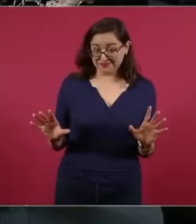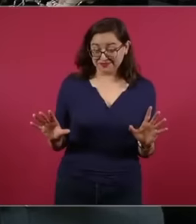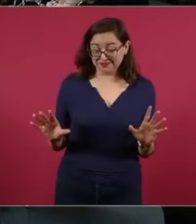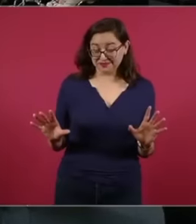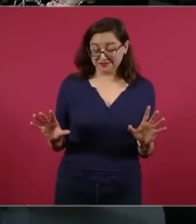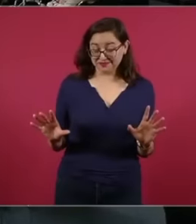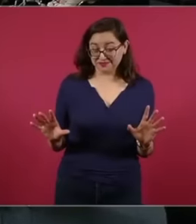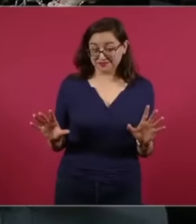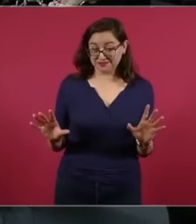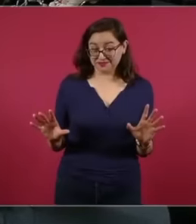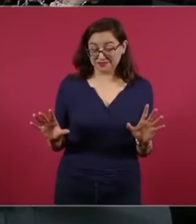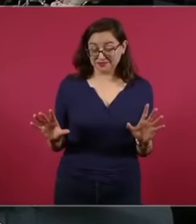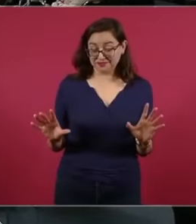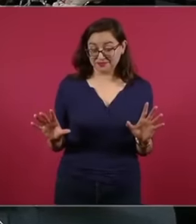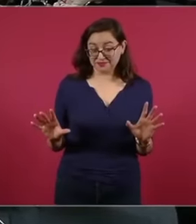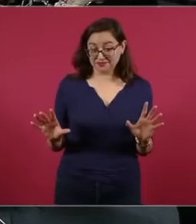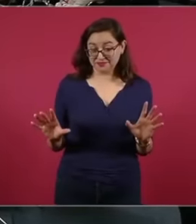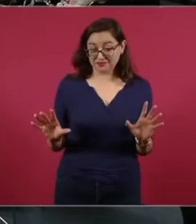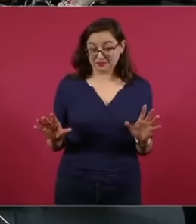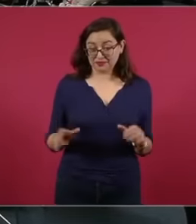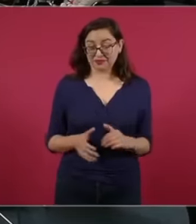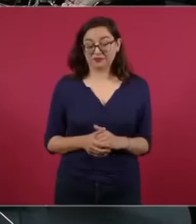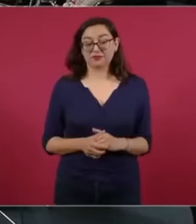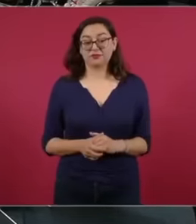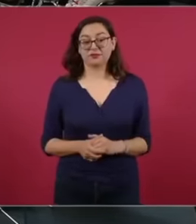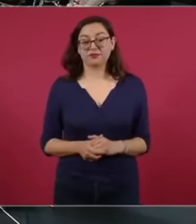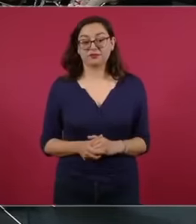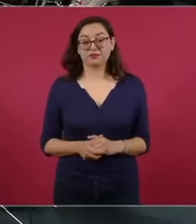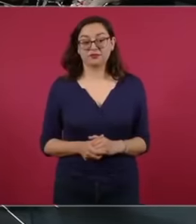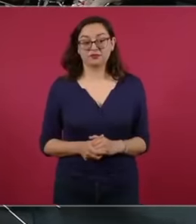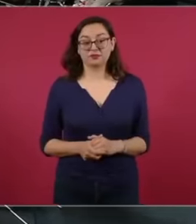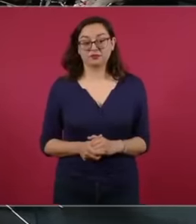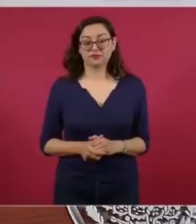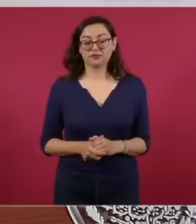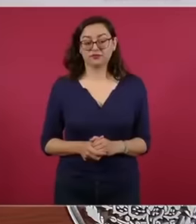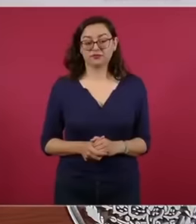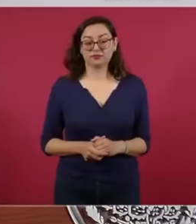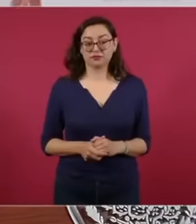this one among other